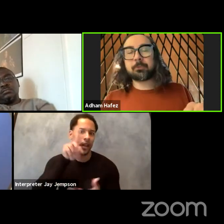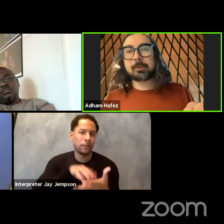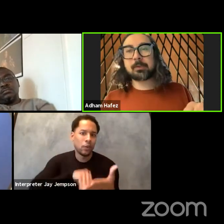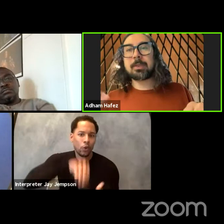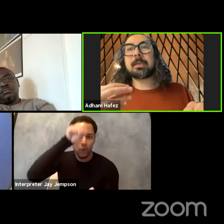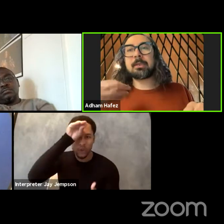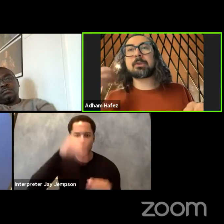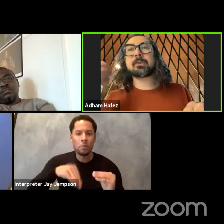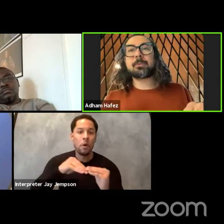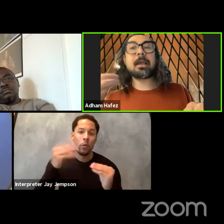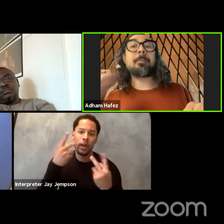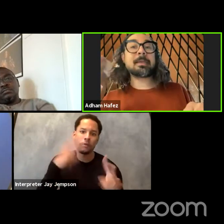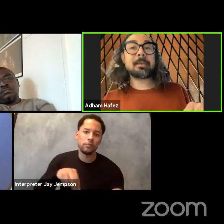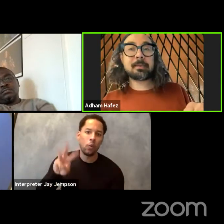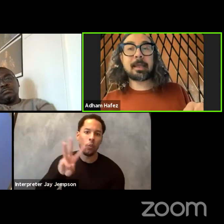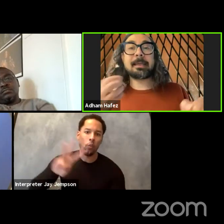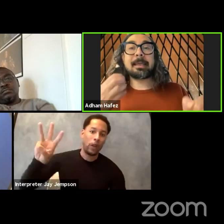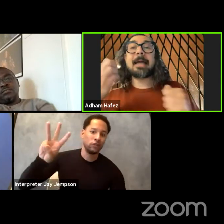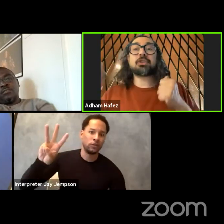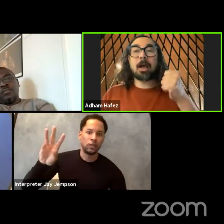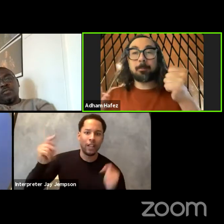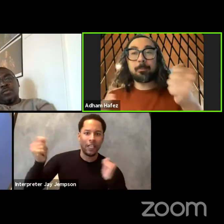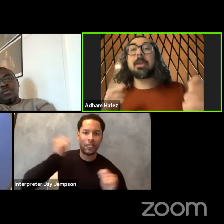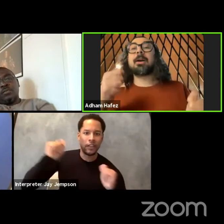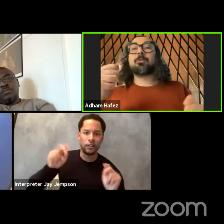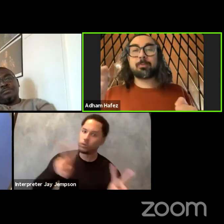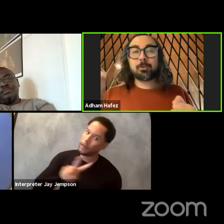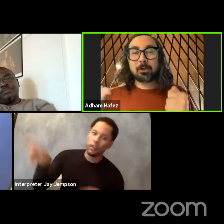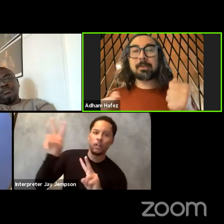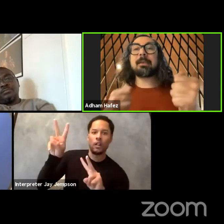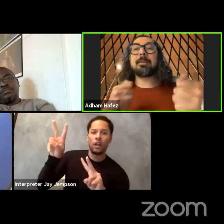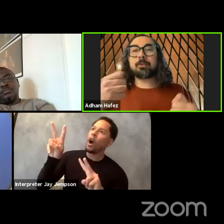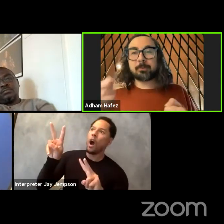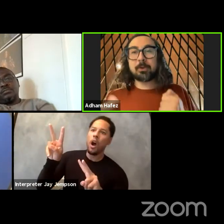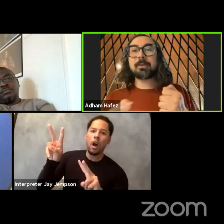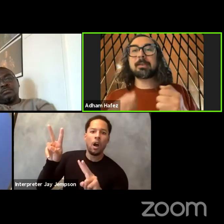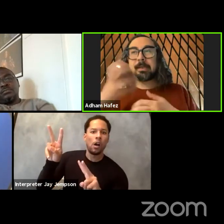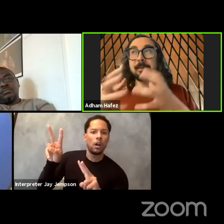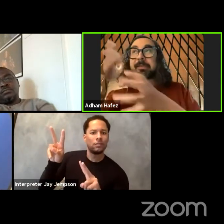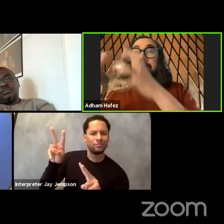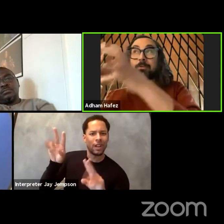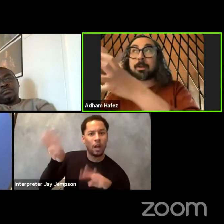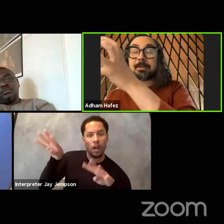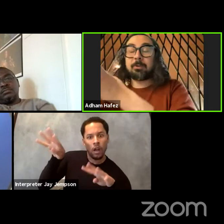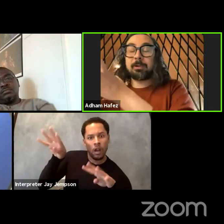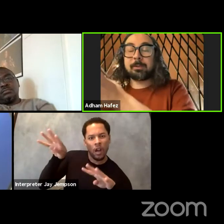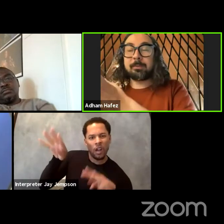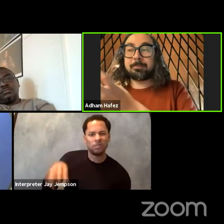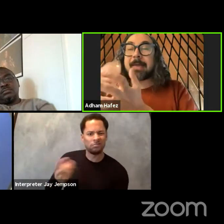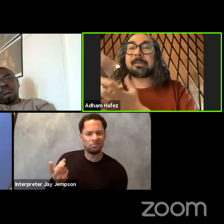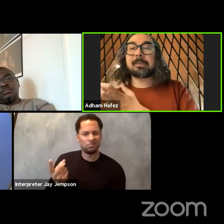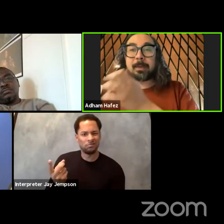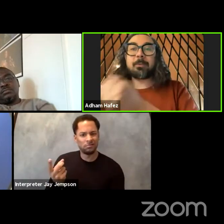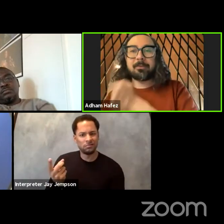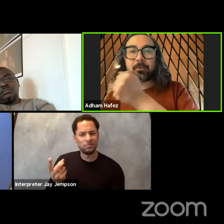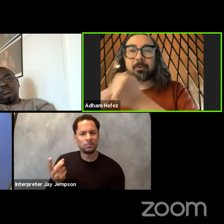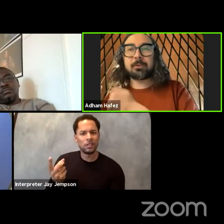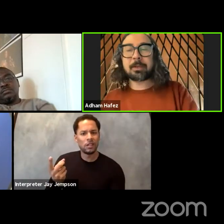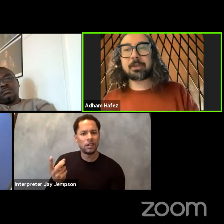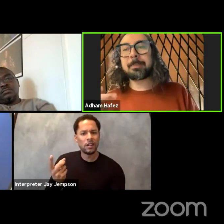to Western theaters to be updated and catch up with modernity and postmodernity as if it is a train that will pass us by and we have to run to catch up.